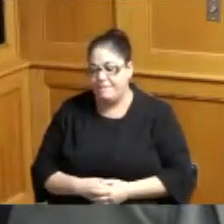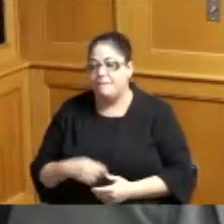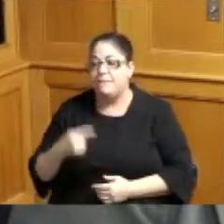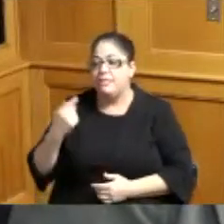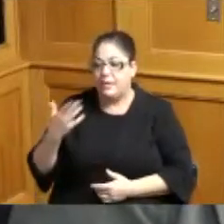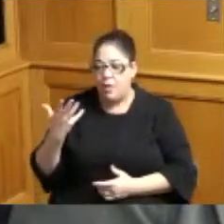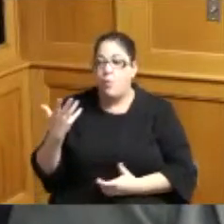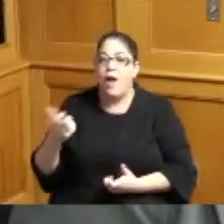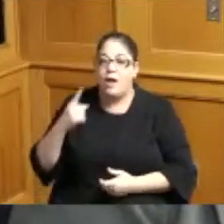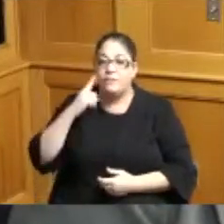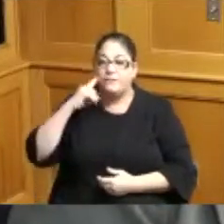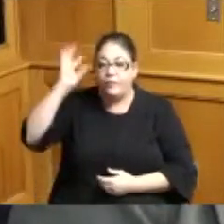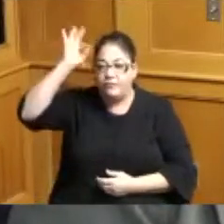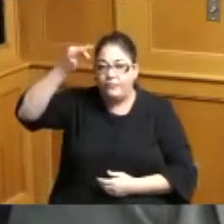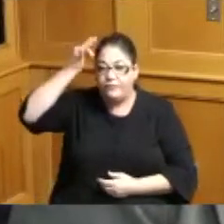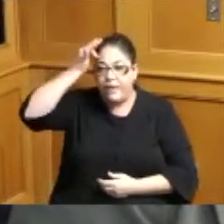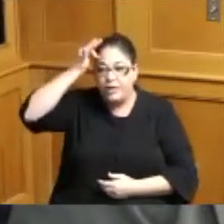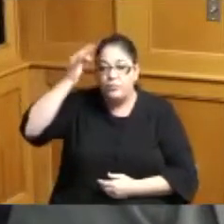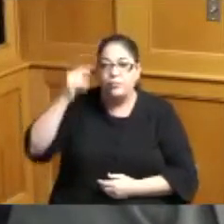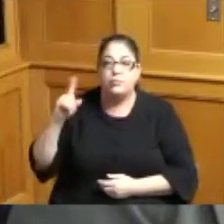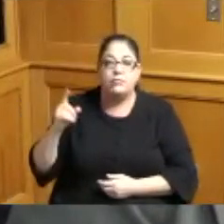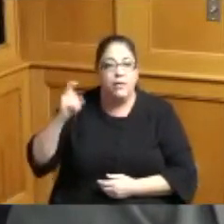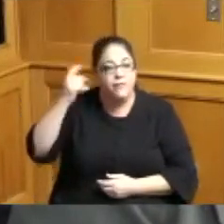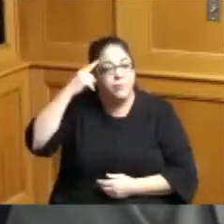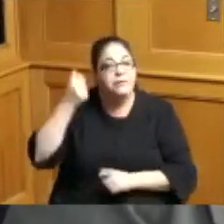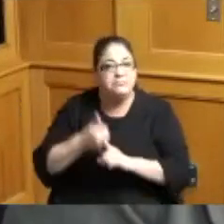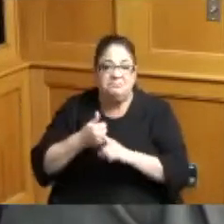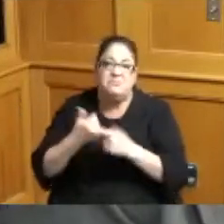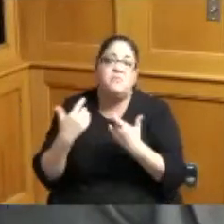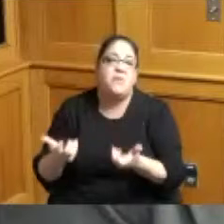do that for the federal government so this would be a great opportunity they were very excited